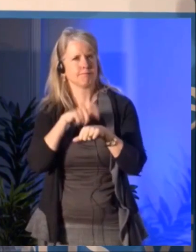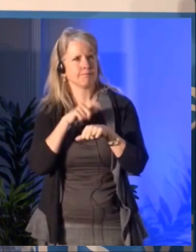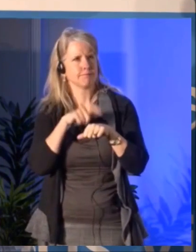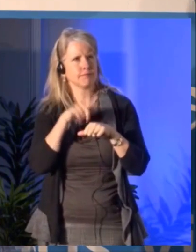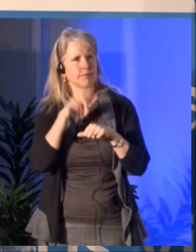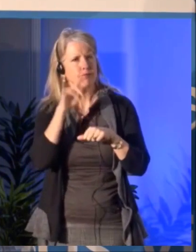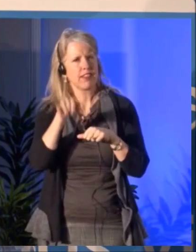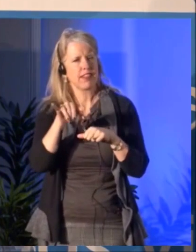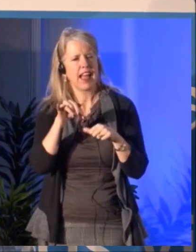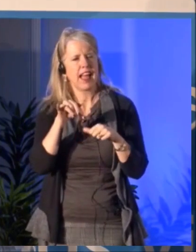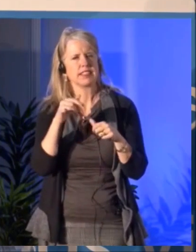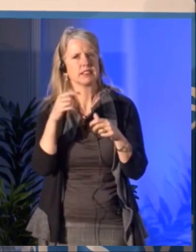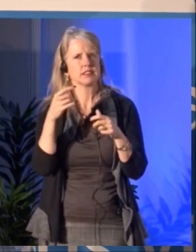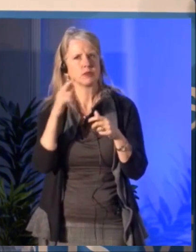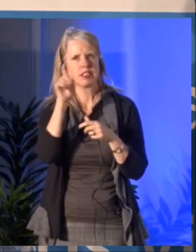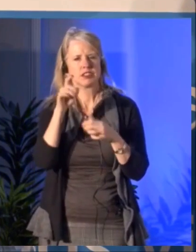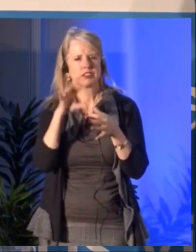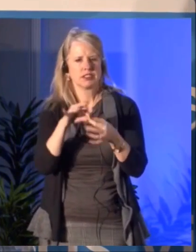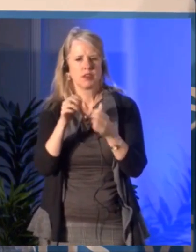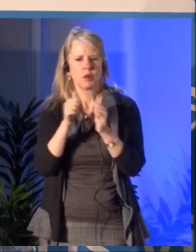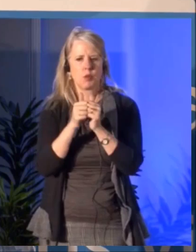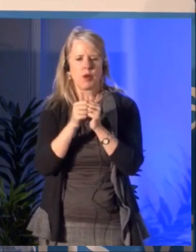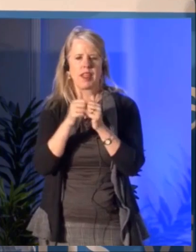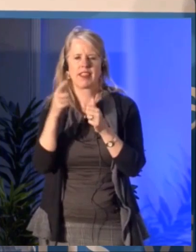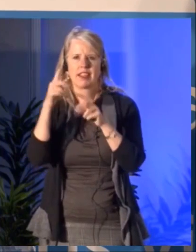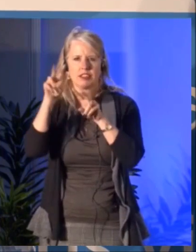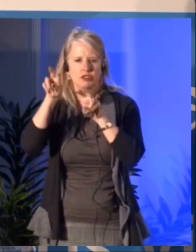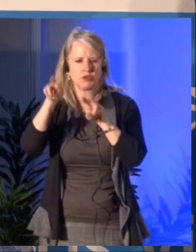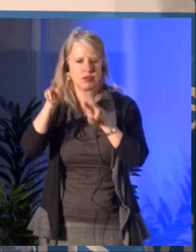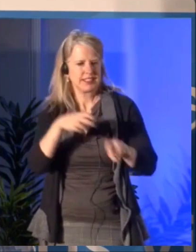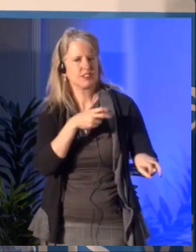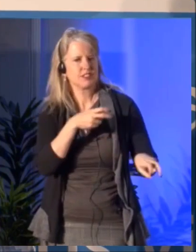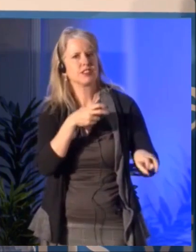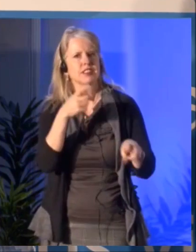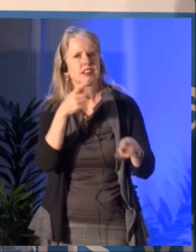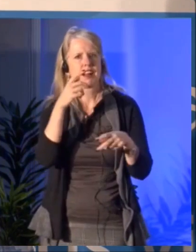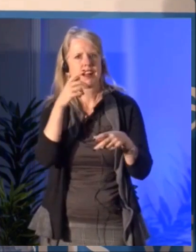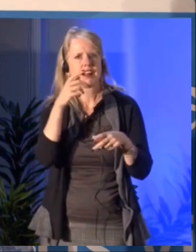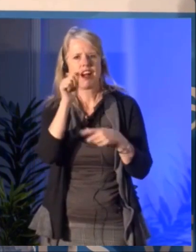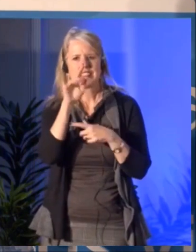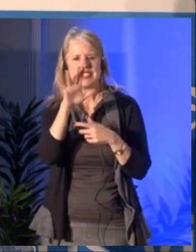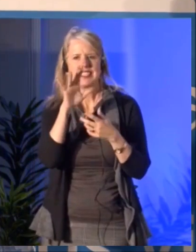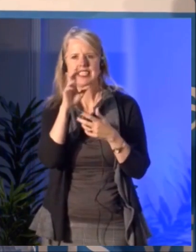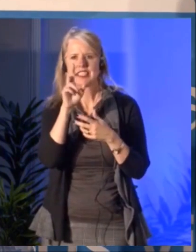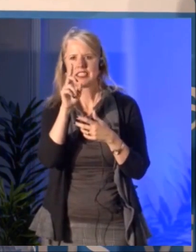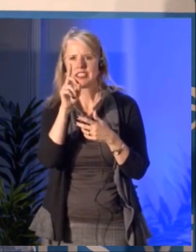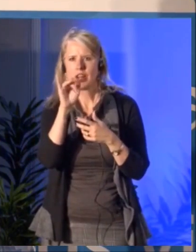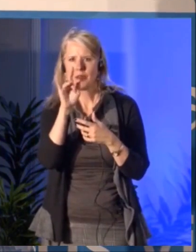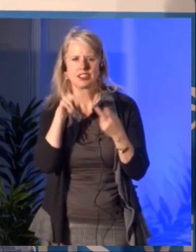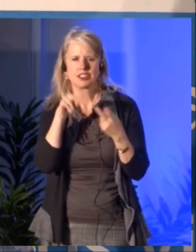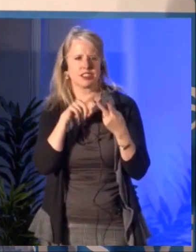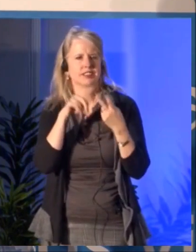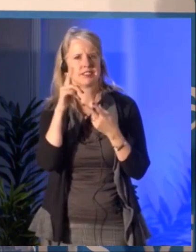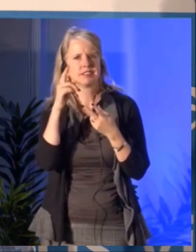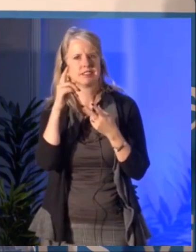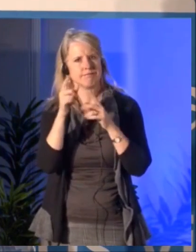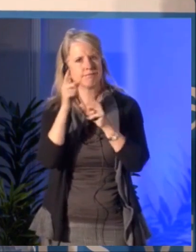to for the first time at the Canada Council. It's not a given when an organization loses its leader